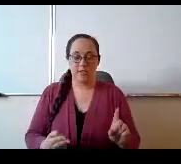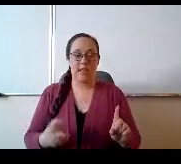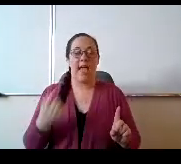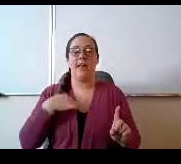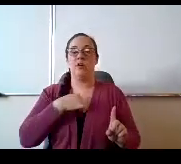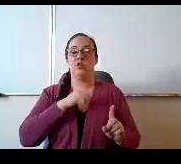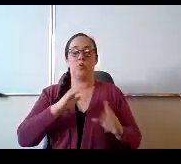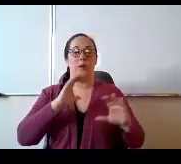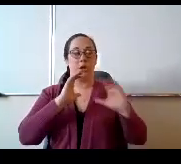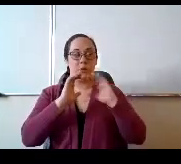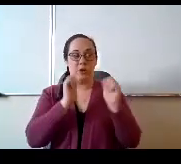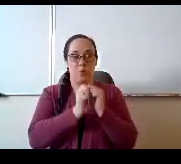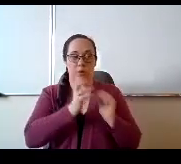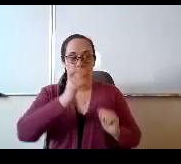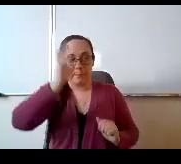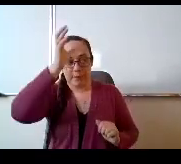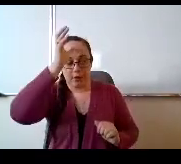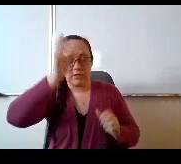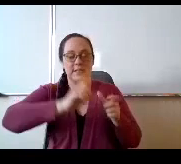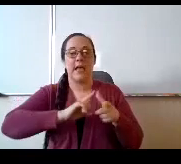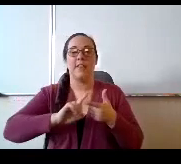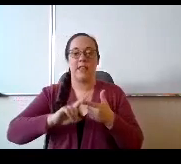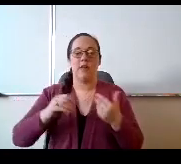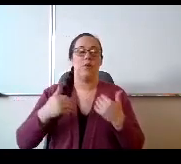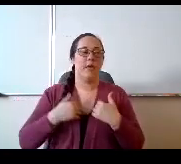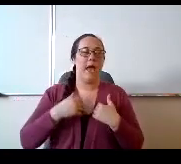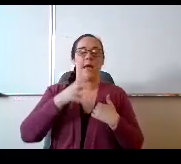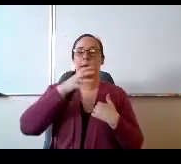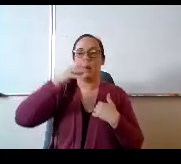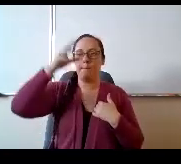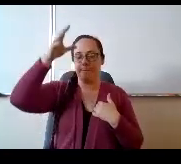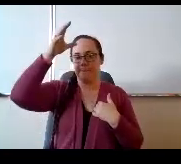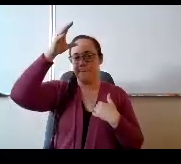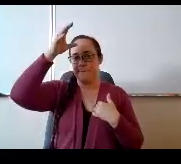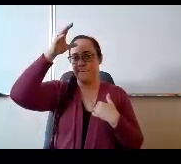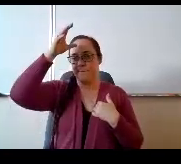We communicated with parents and then we had parents have their kids in for that.